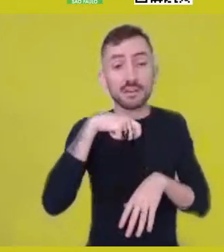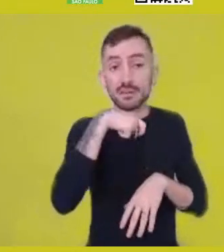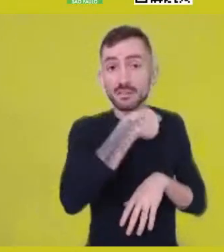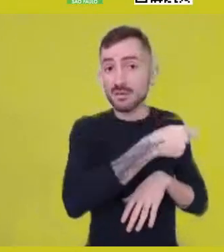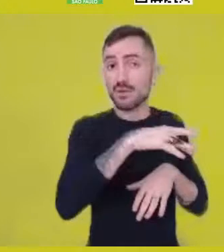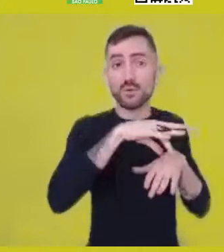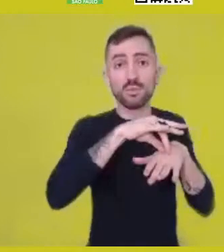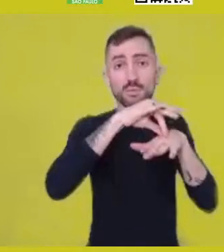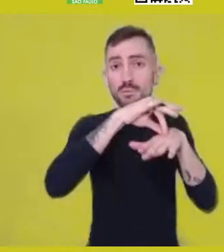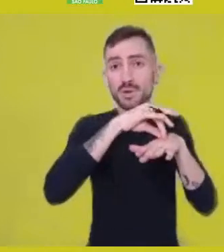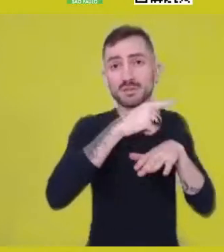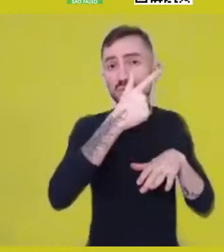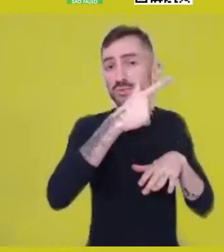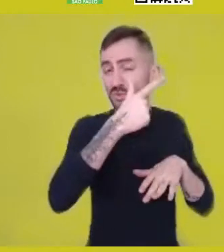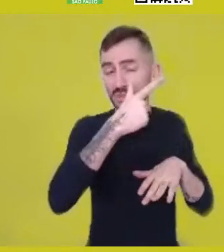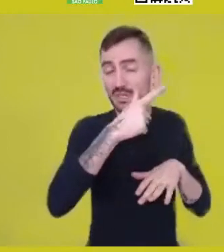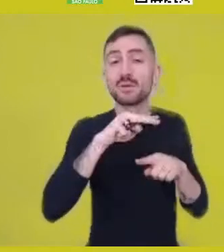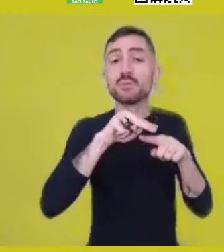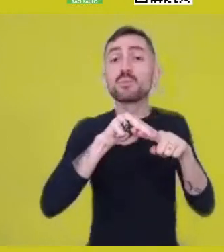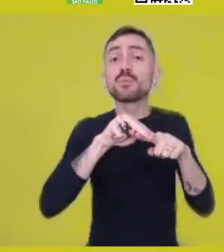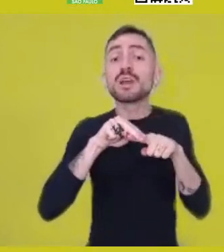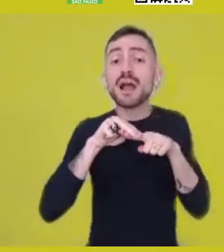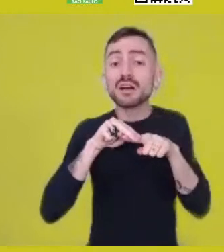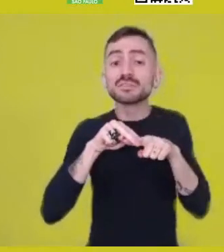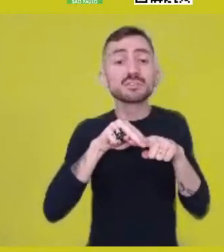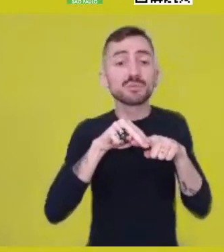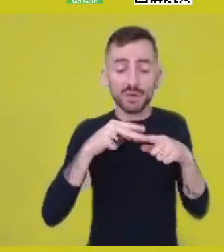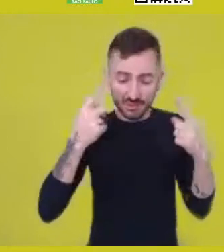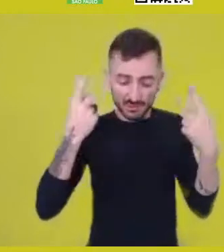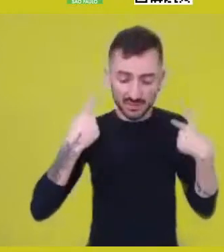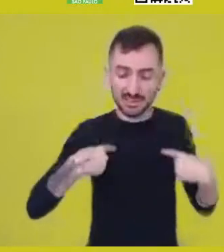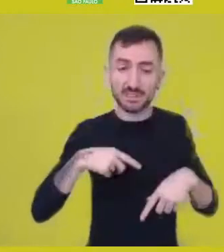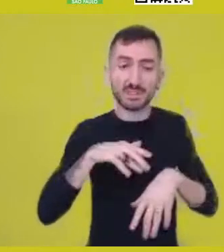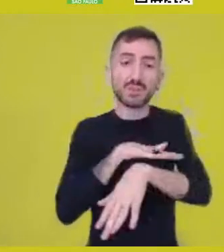because of phenotypical, racial characteristics.